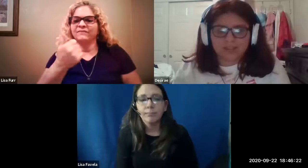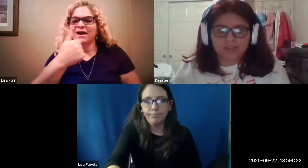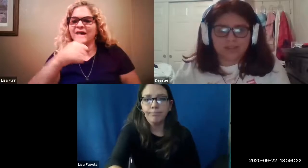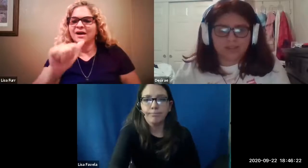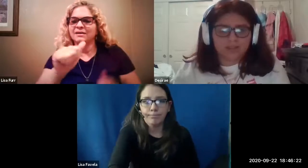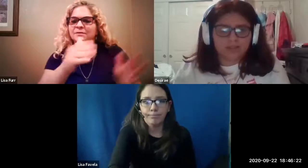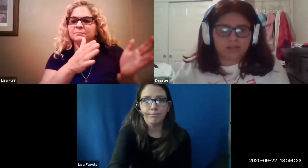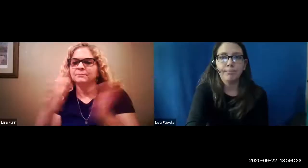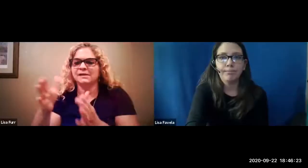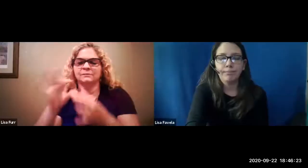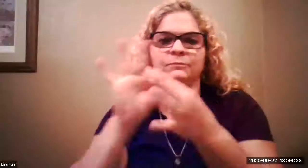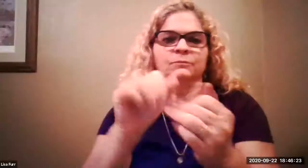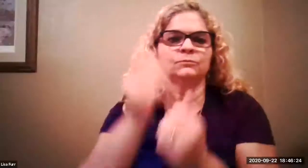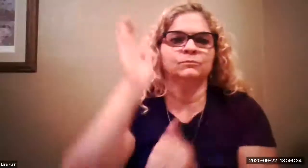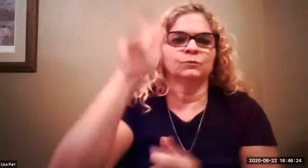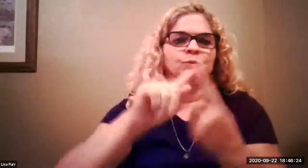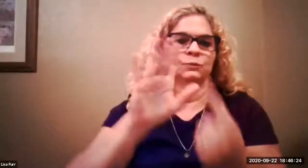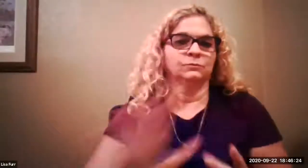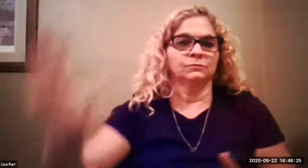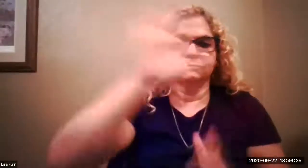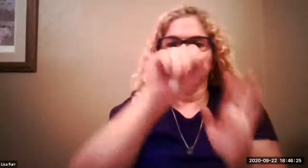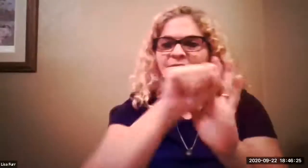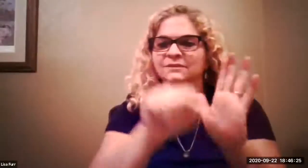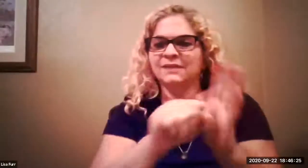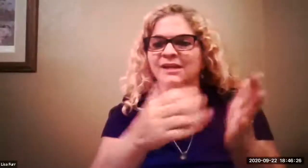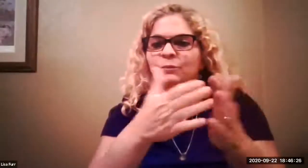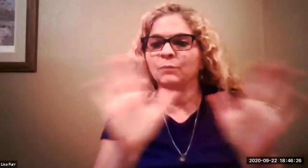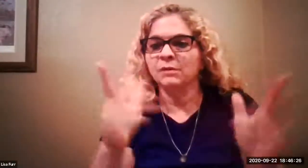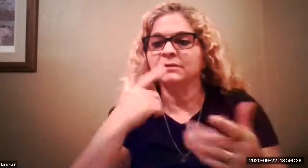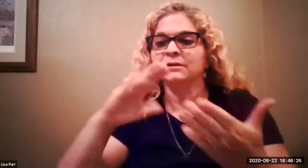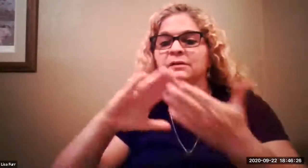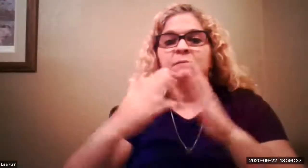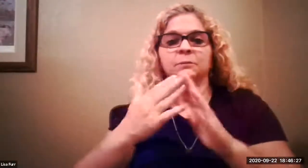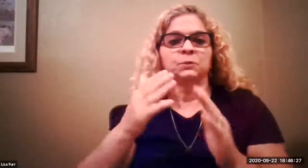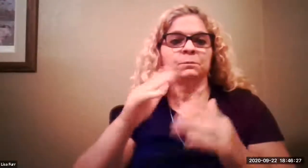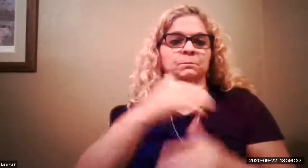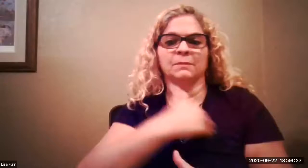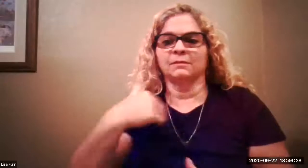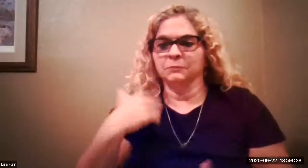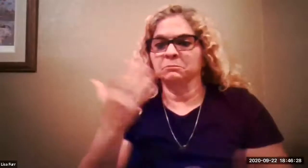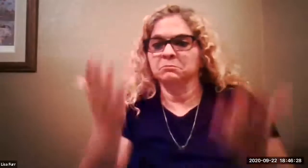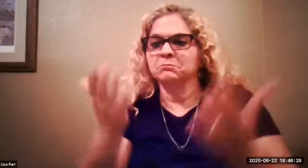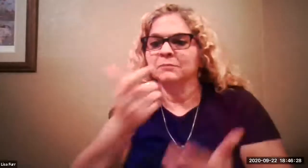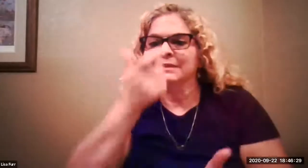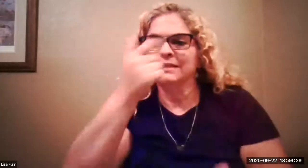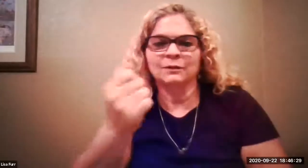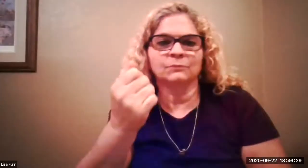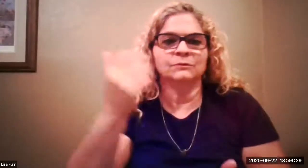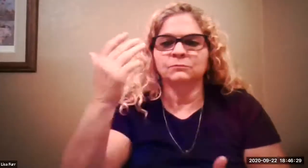question asking if there were any plans regarding